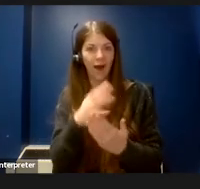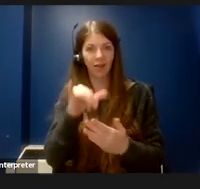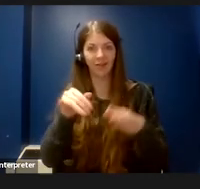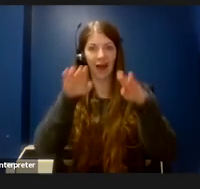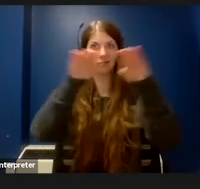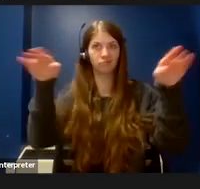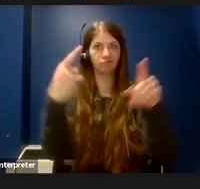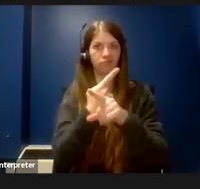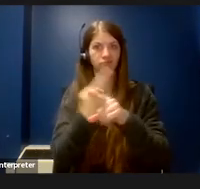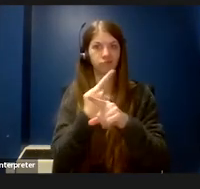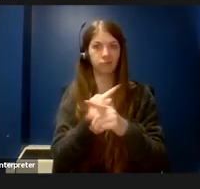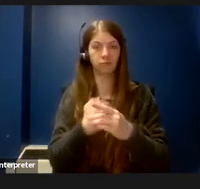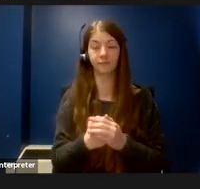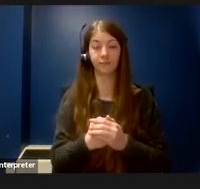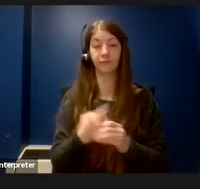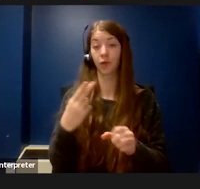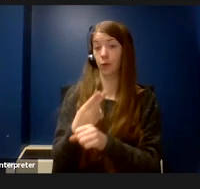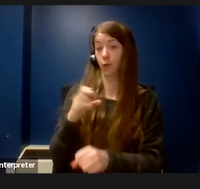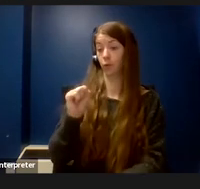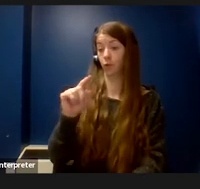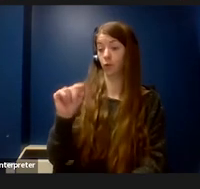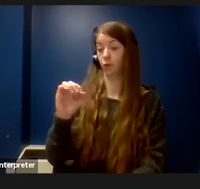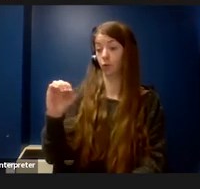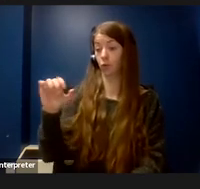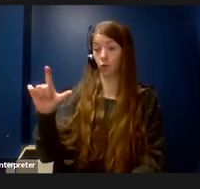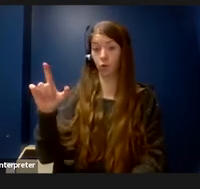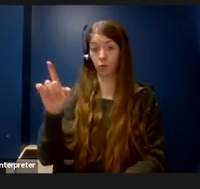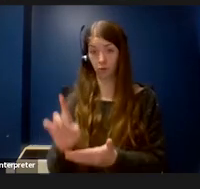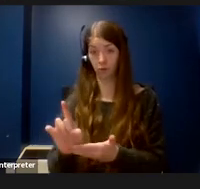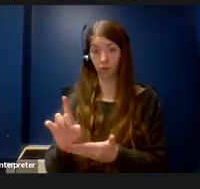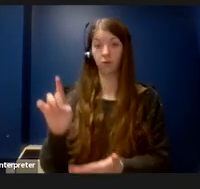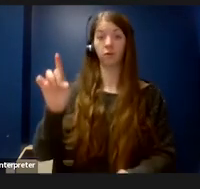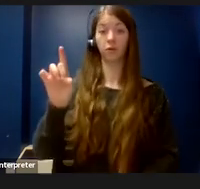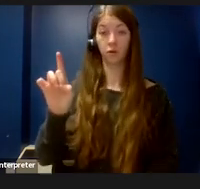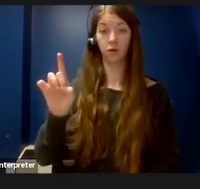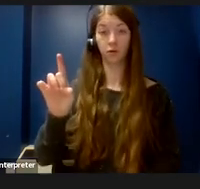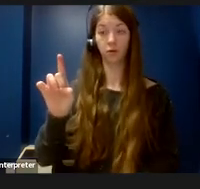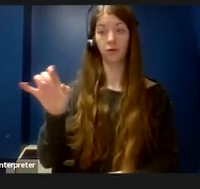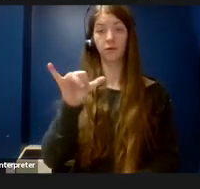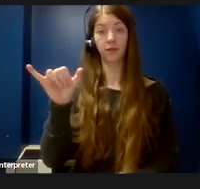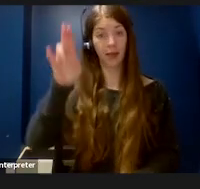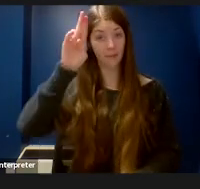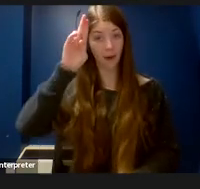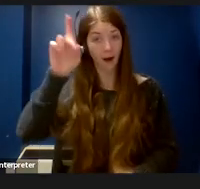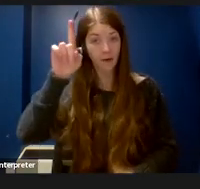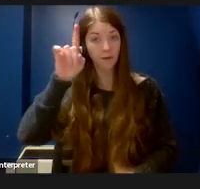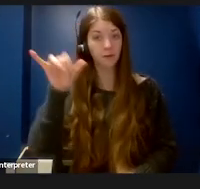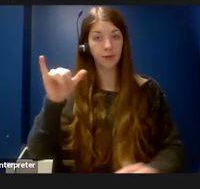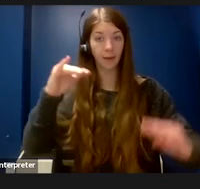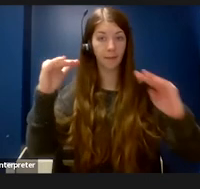When I step up on a stool, it brings me up to the same level of the lab bench.